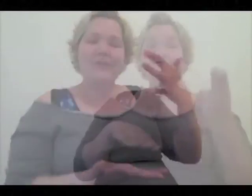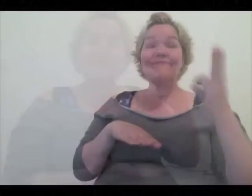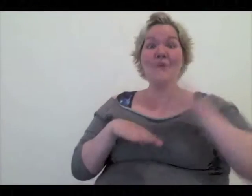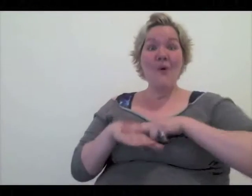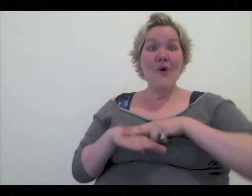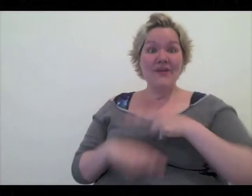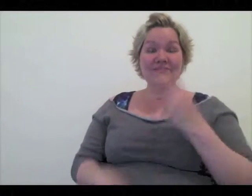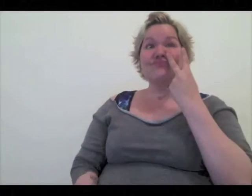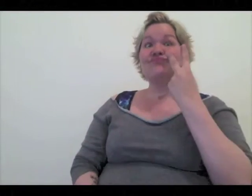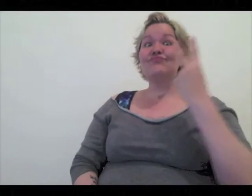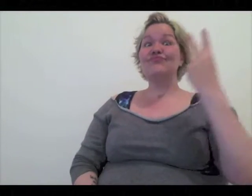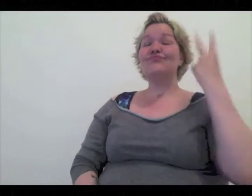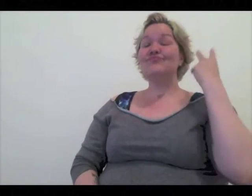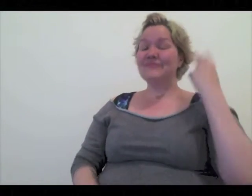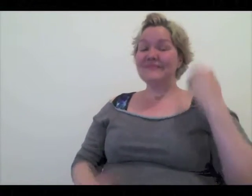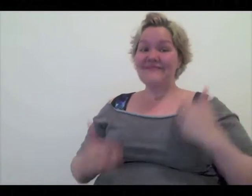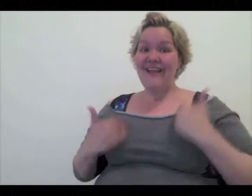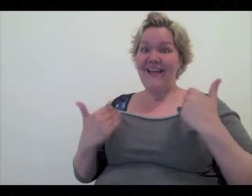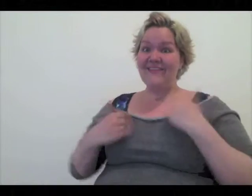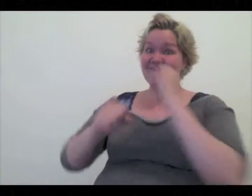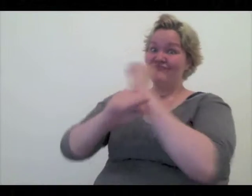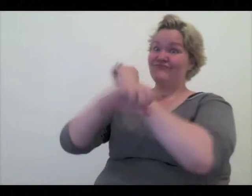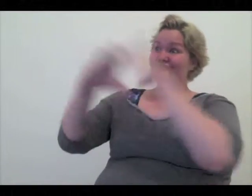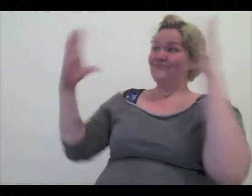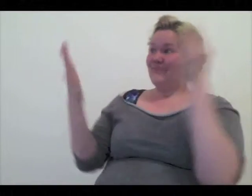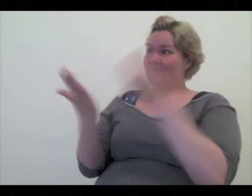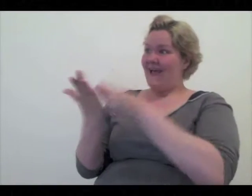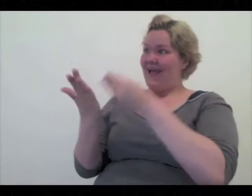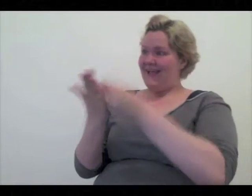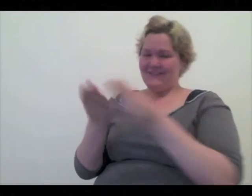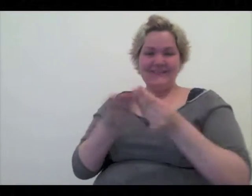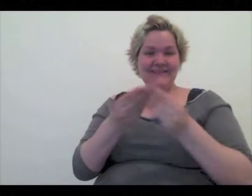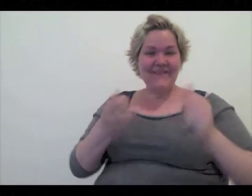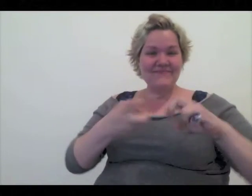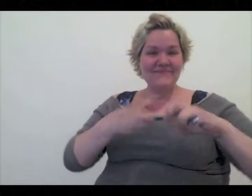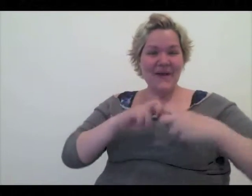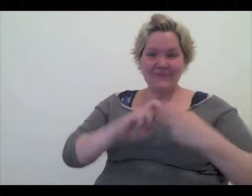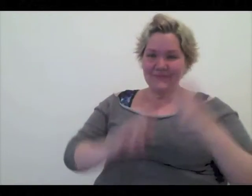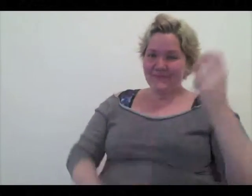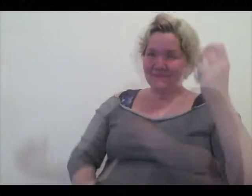Of course, as a kid, you think money cures all the problems.